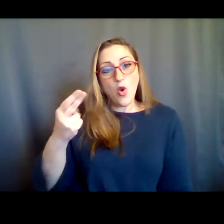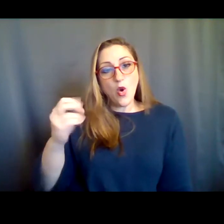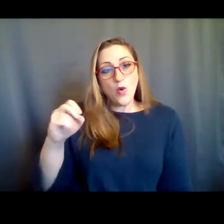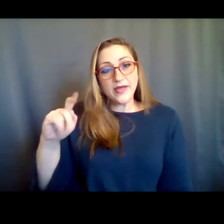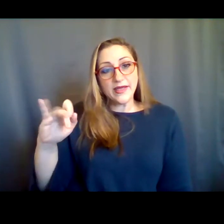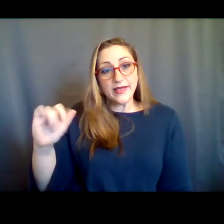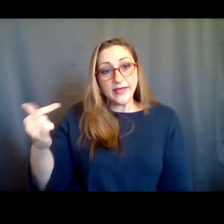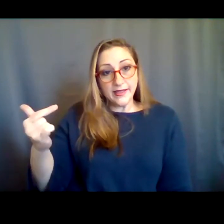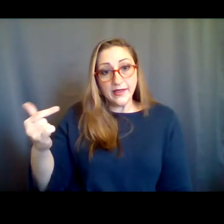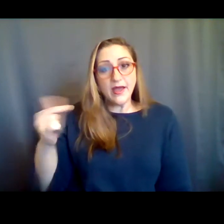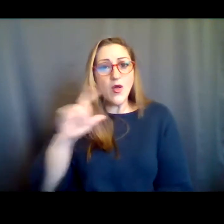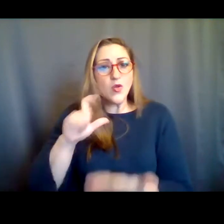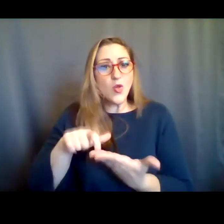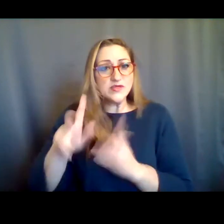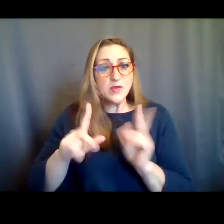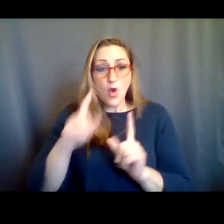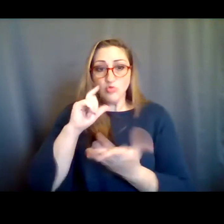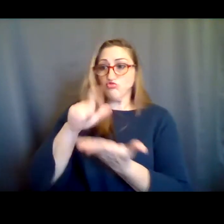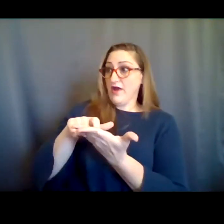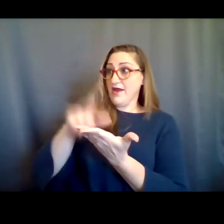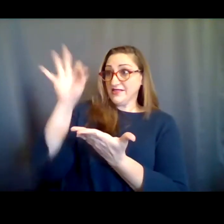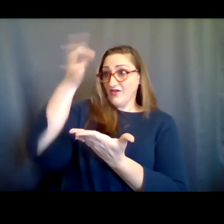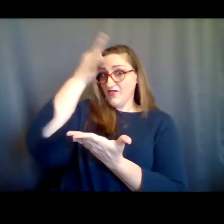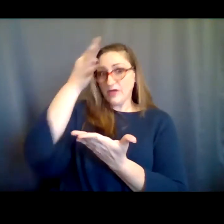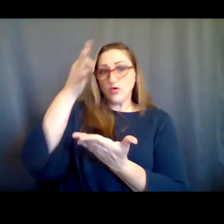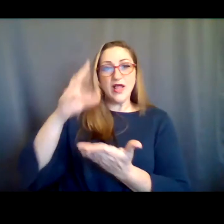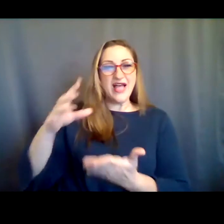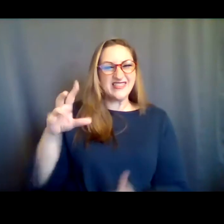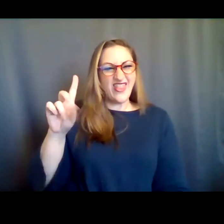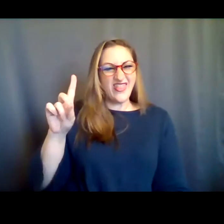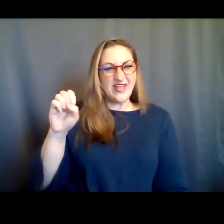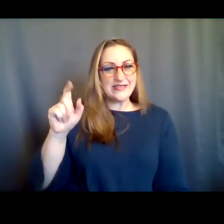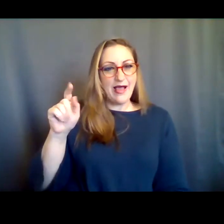recognized federally as the Delaware Nation of Oklahoma,